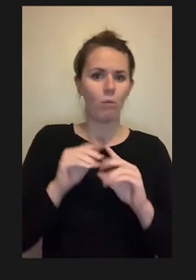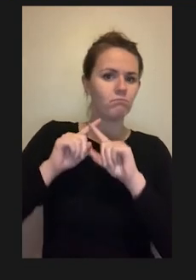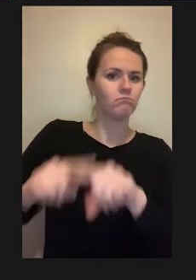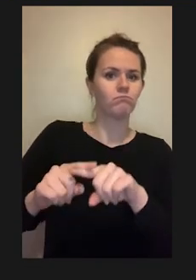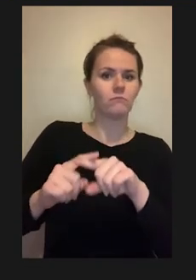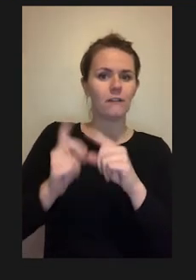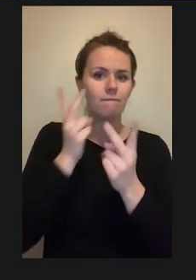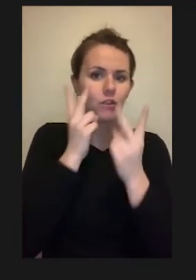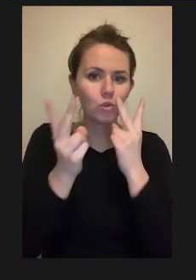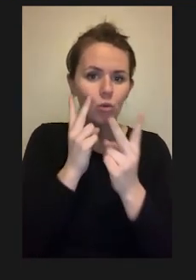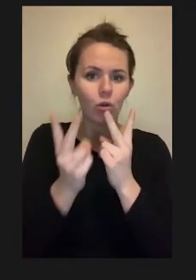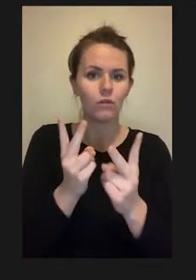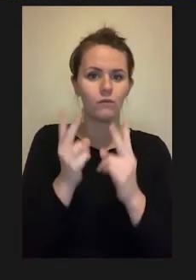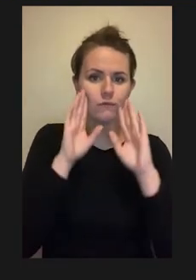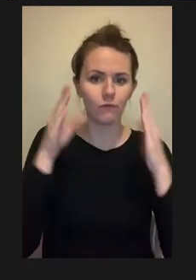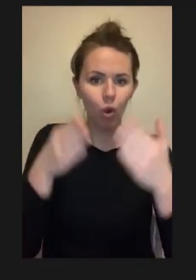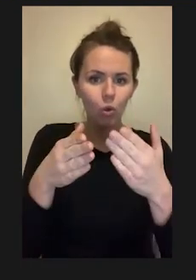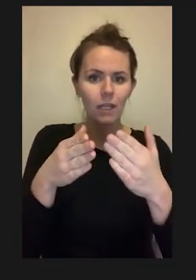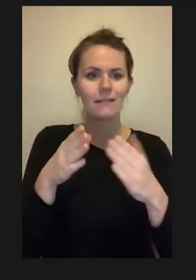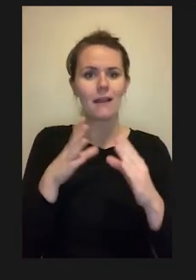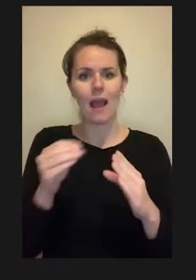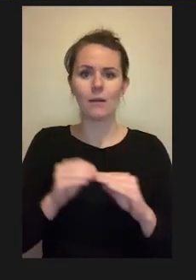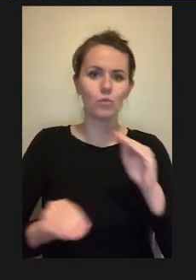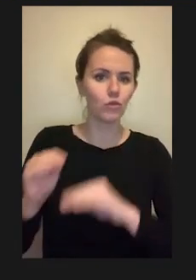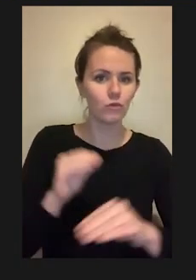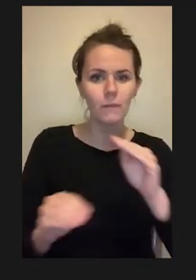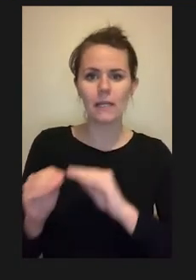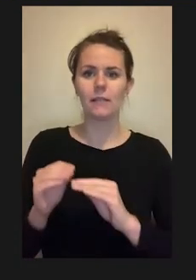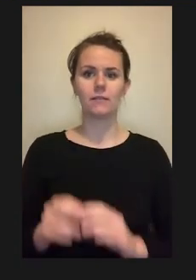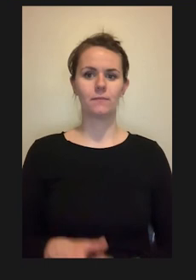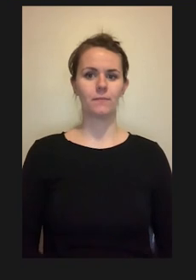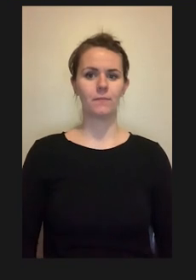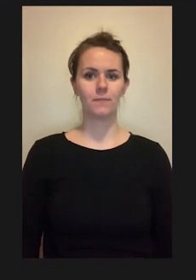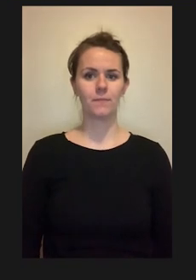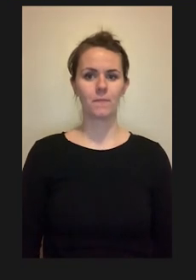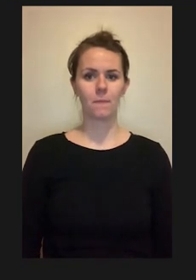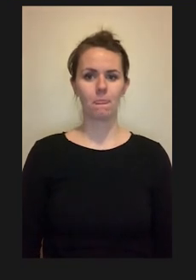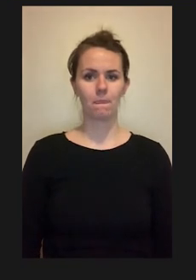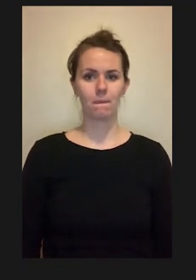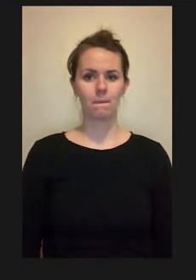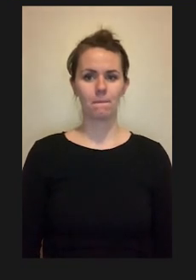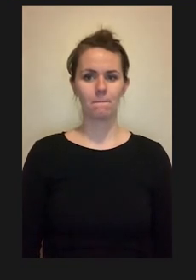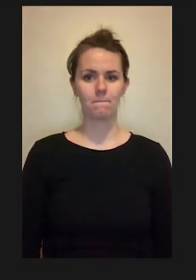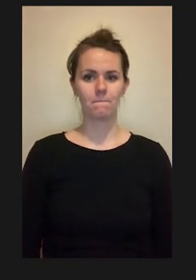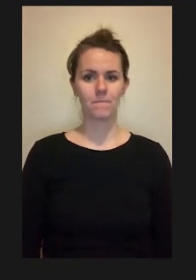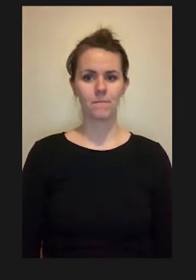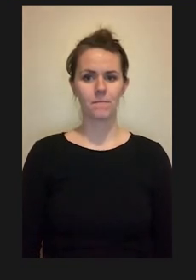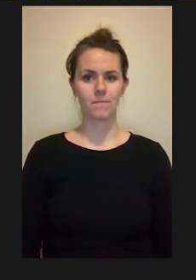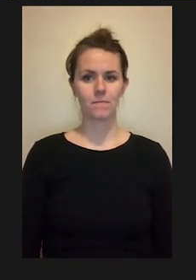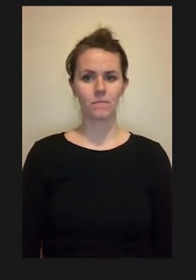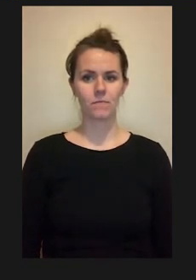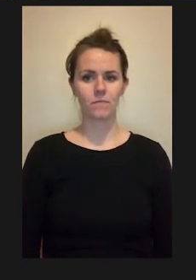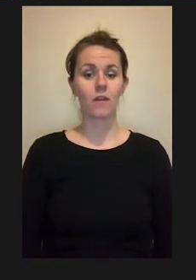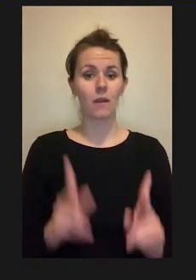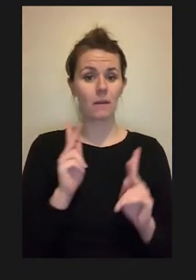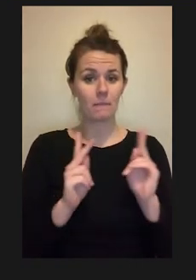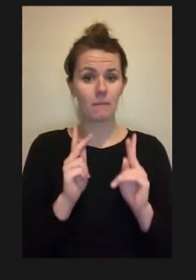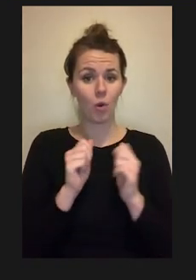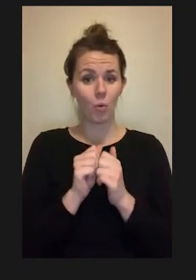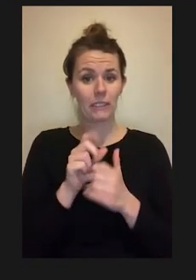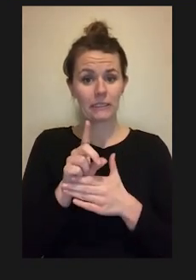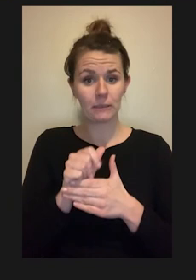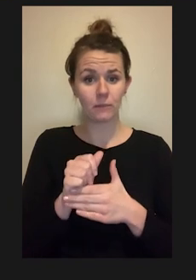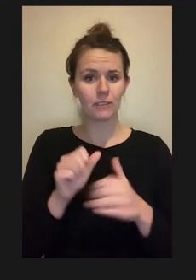and relies upon manual manipulation. People with disabilities can view and interact with